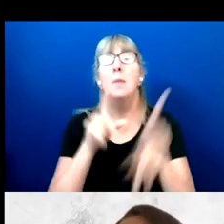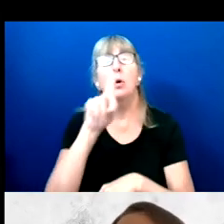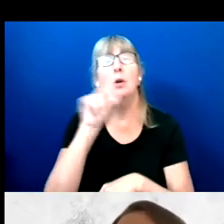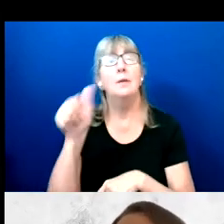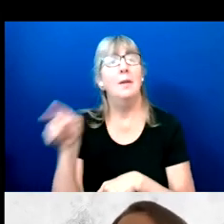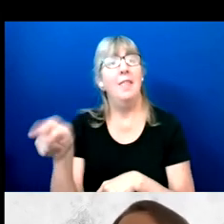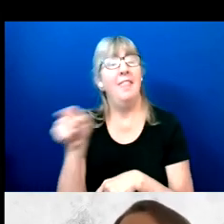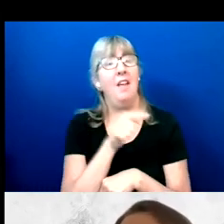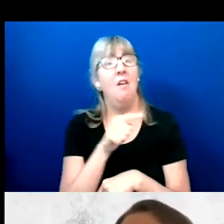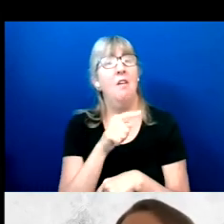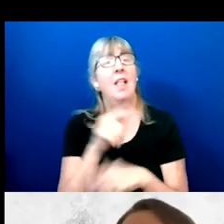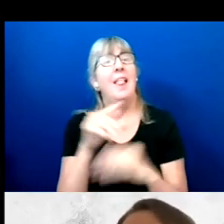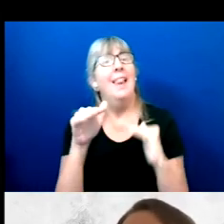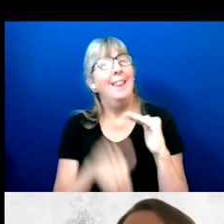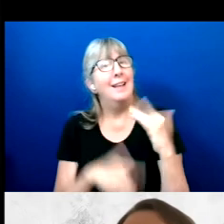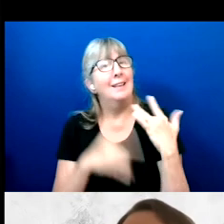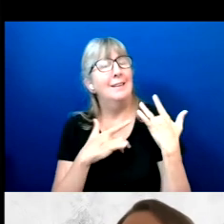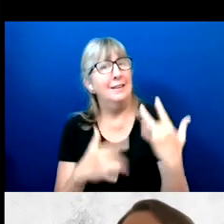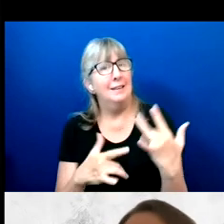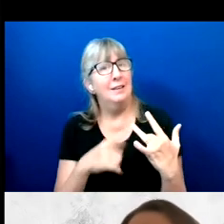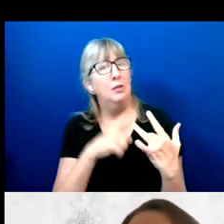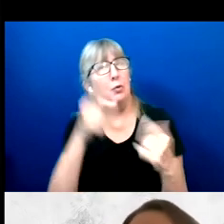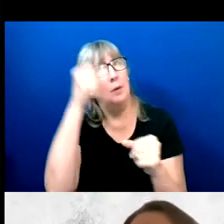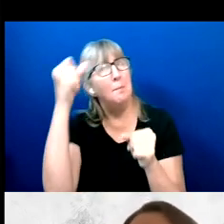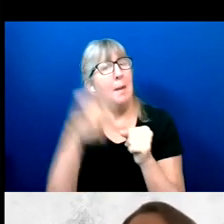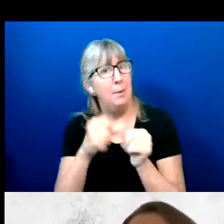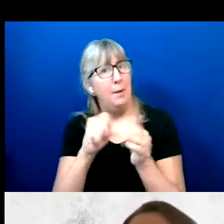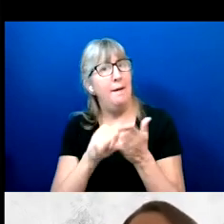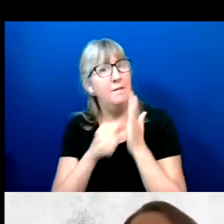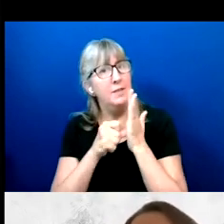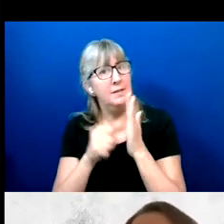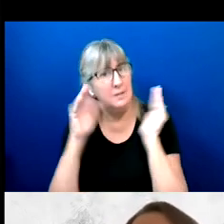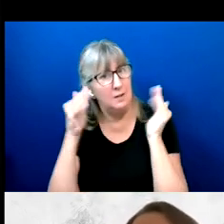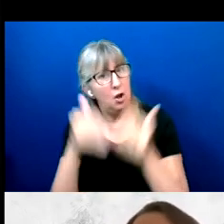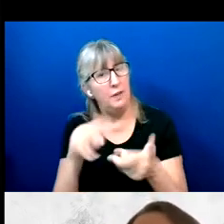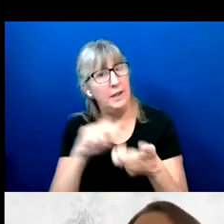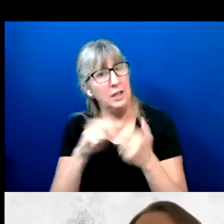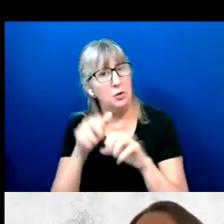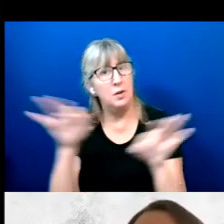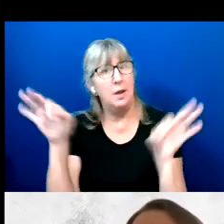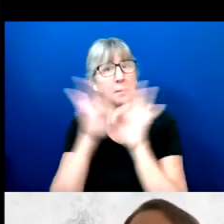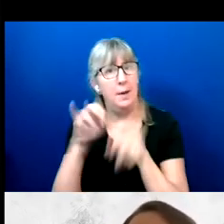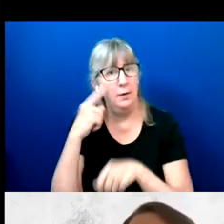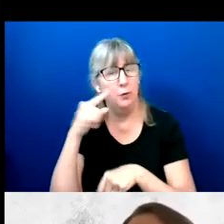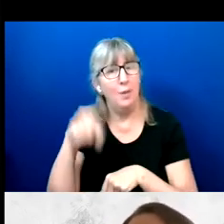likely to see the issues that are mattered to their community.